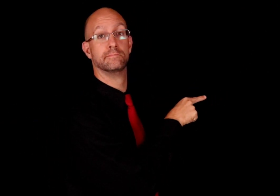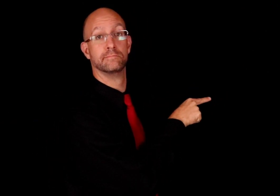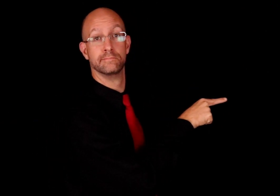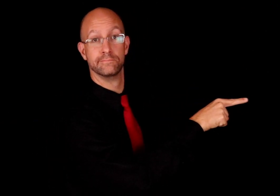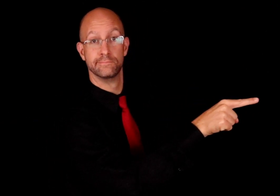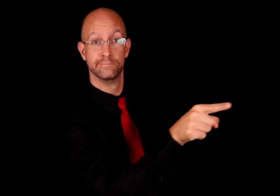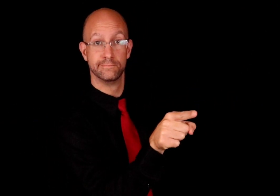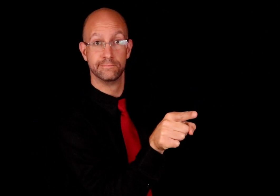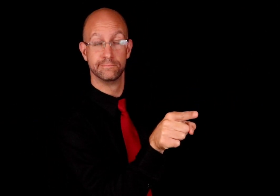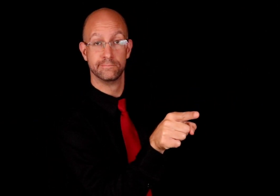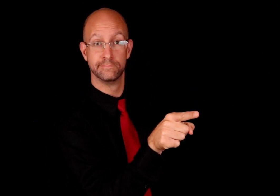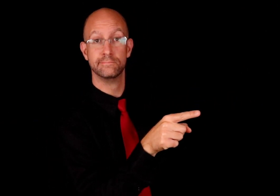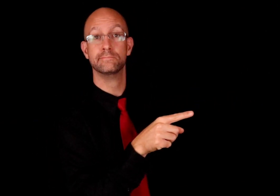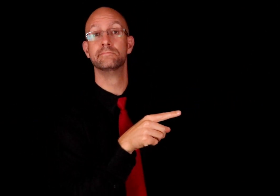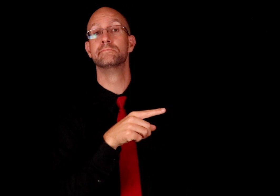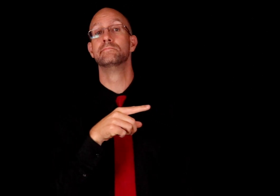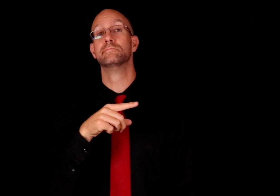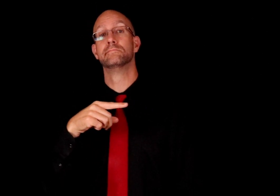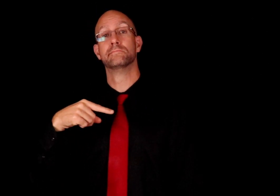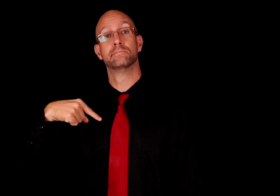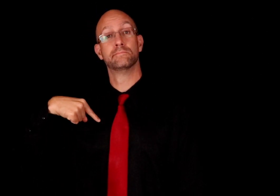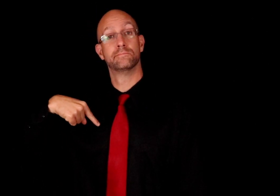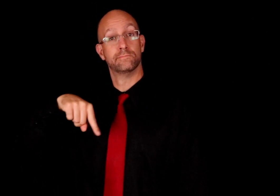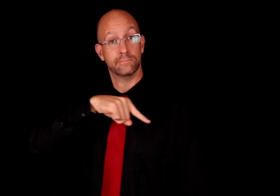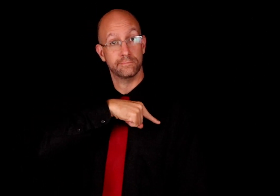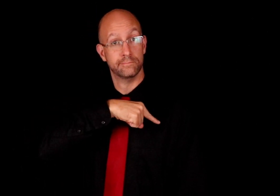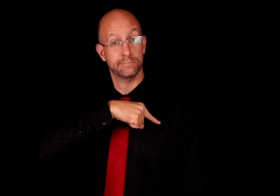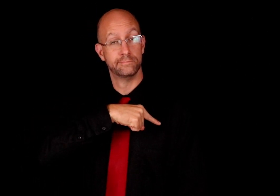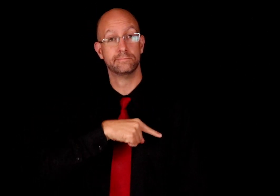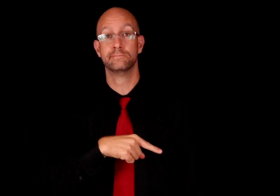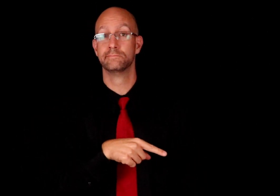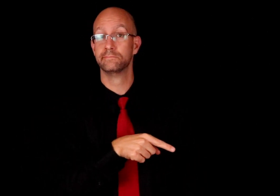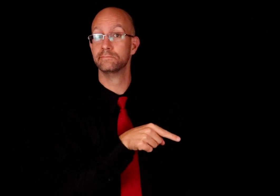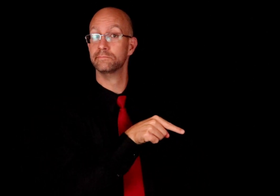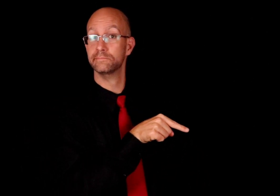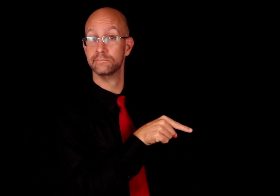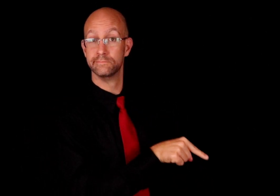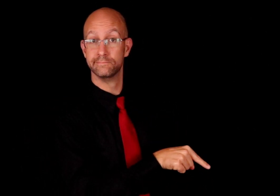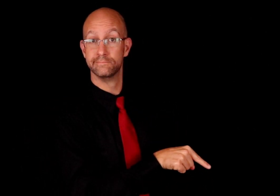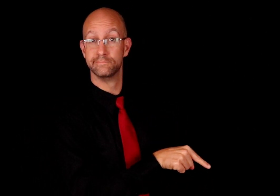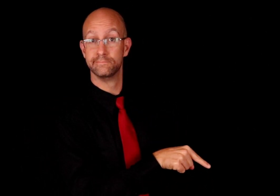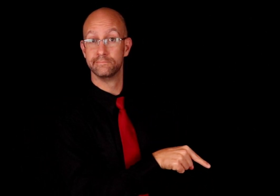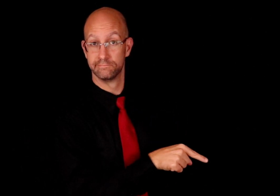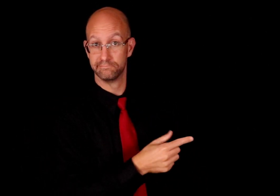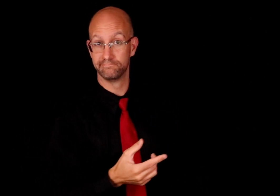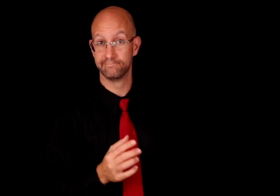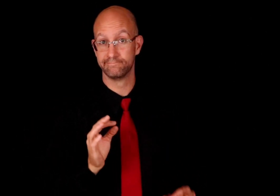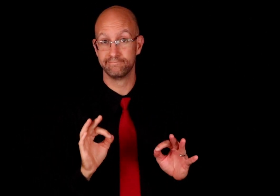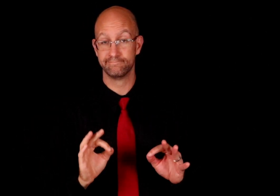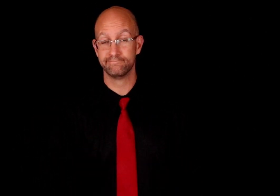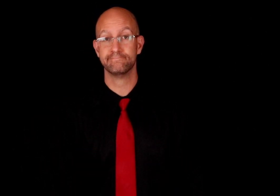THEM/THEY WE/US IT Okay, good?